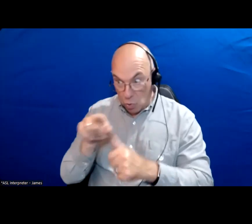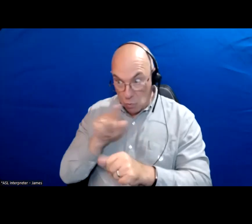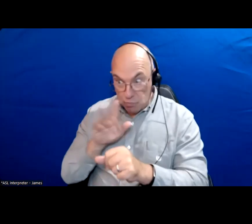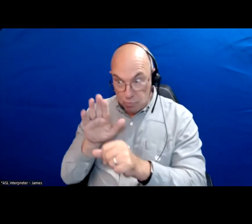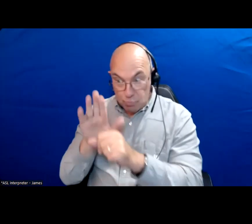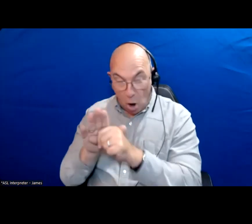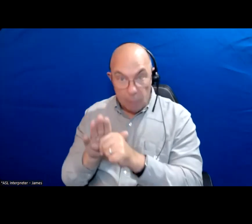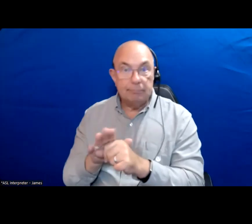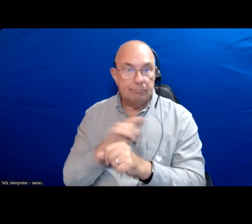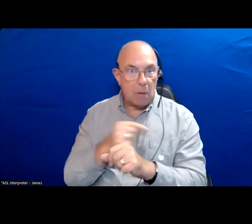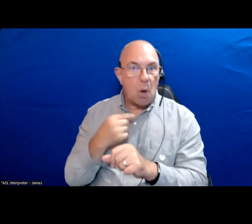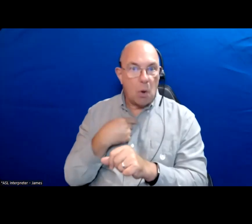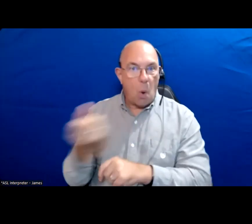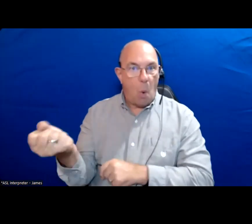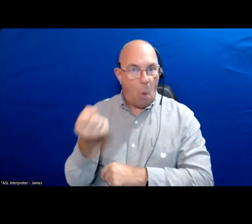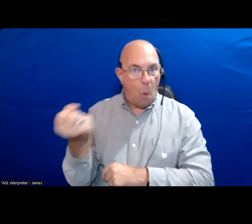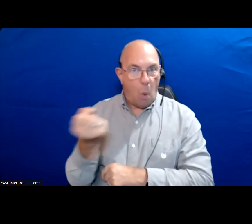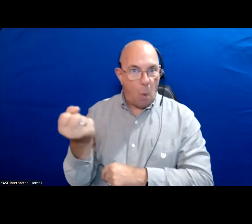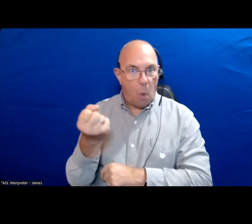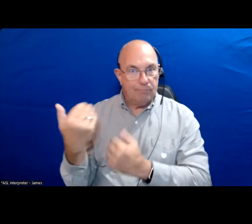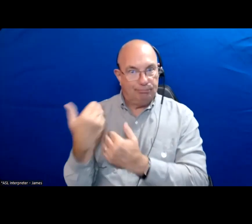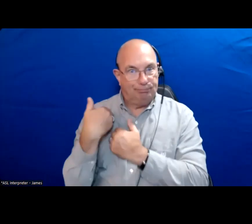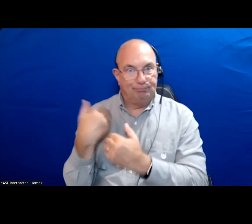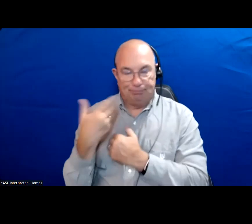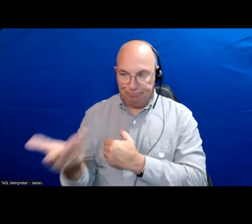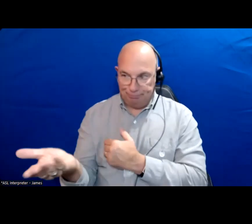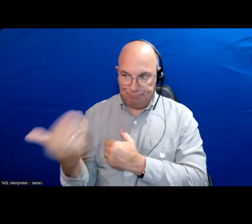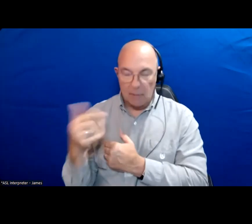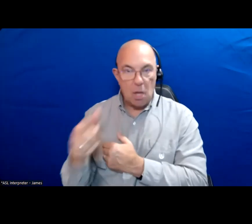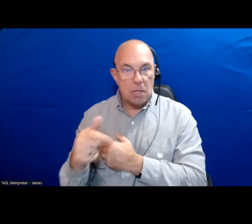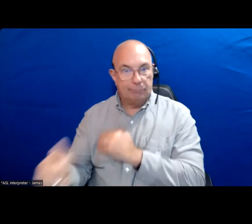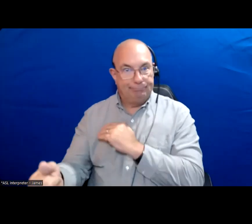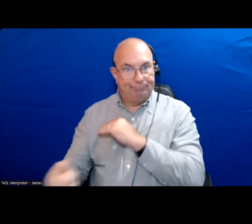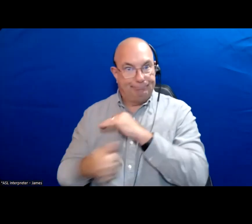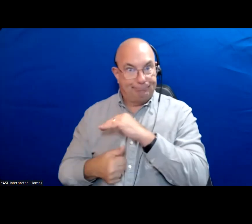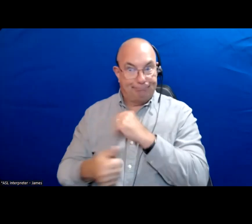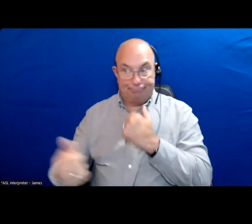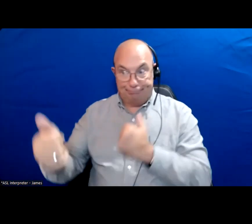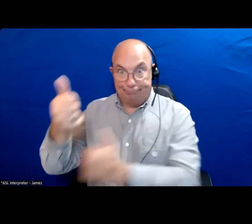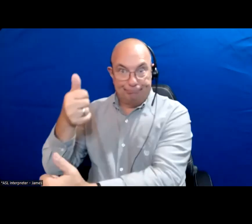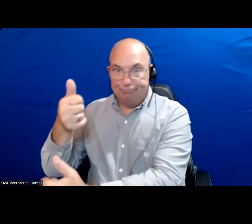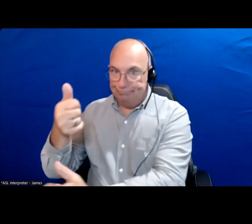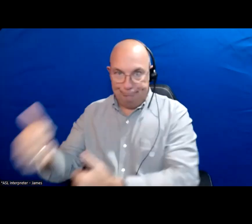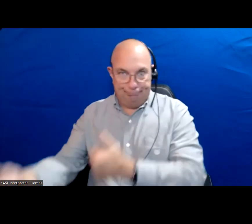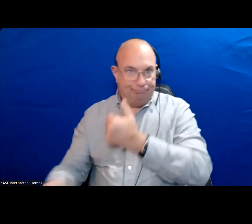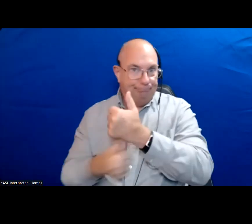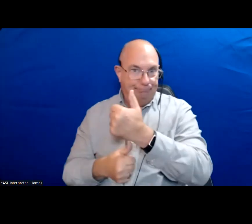We have to hold the mayor to account they work for us do not forget that we vote them and they work for us.